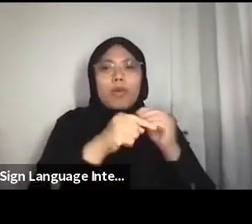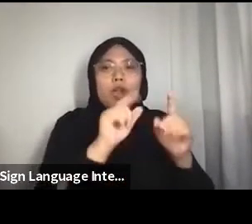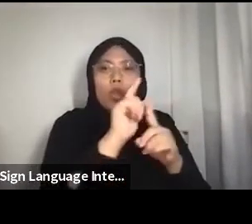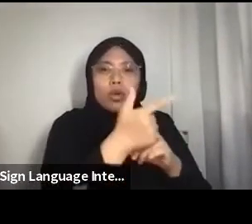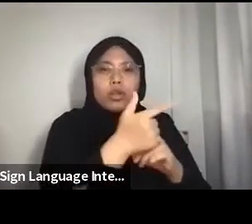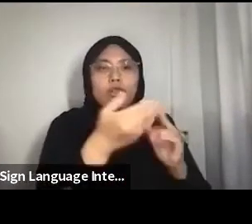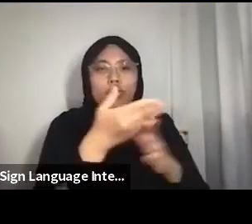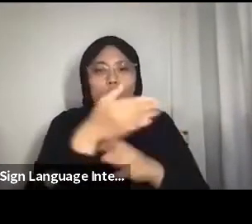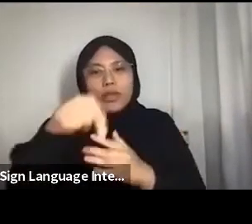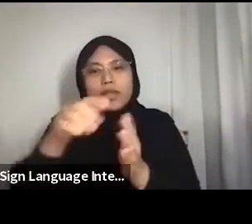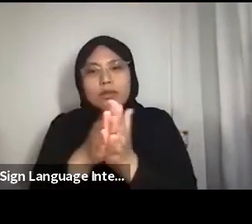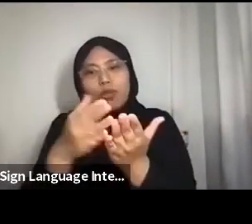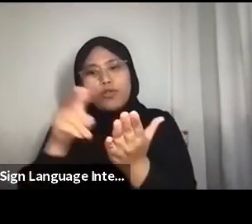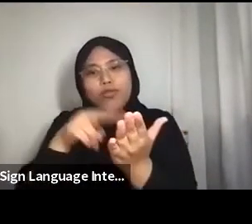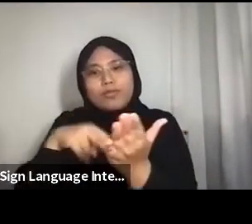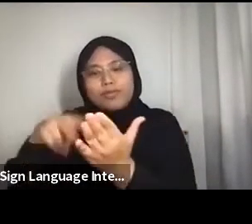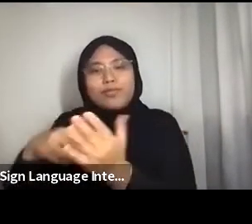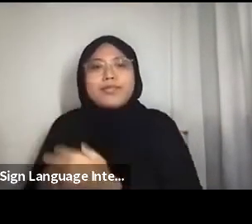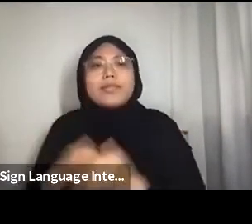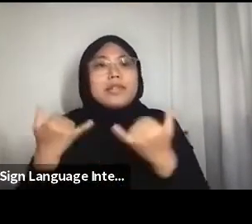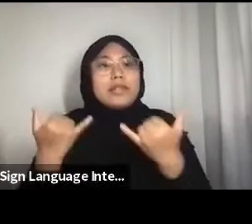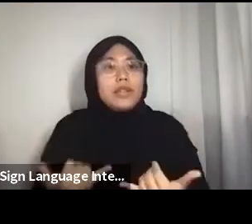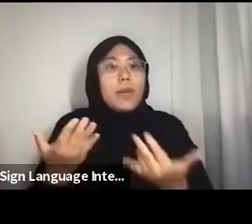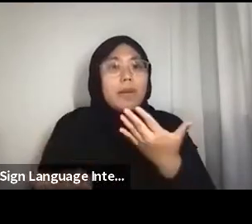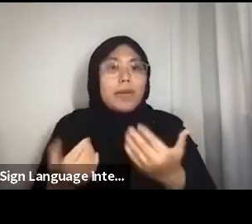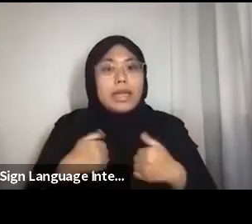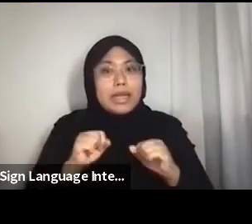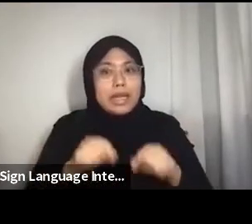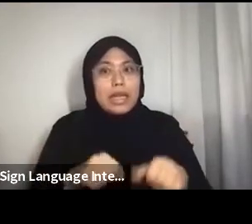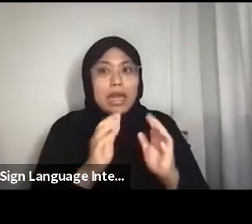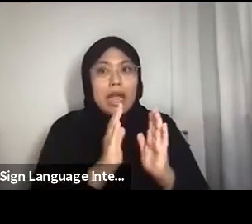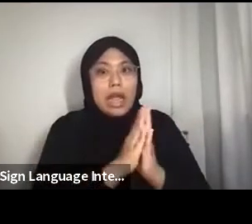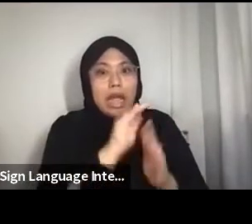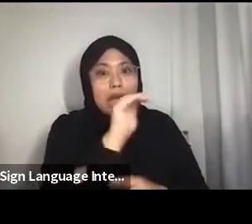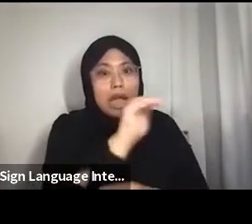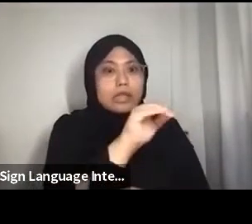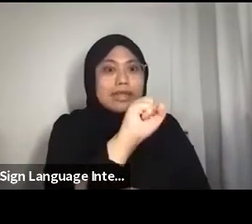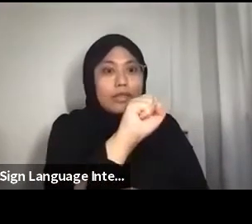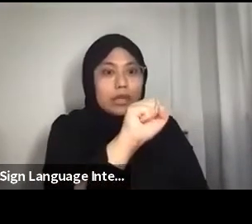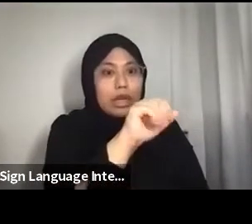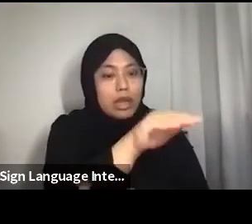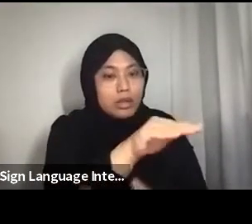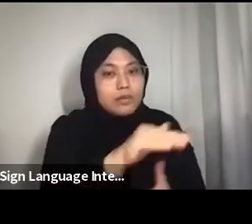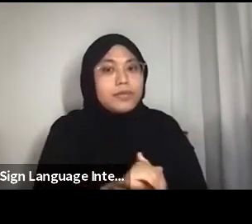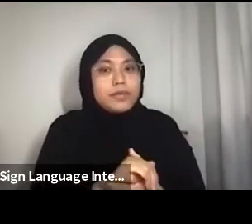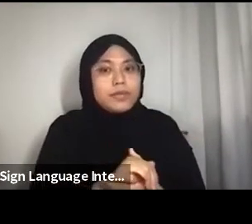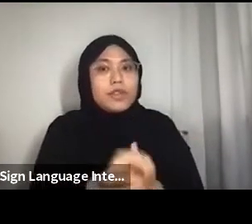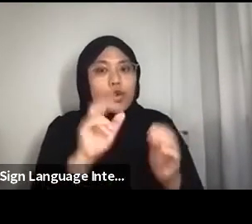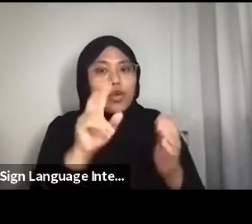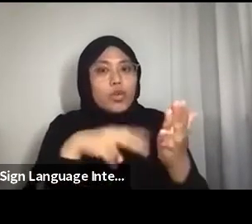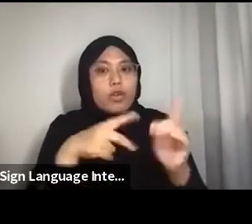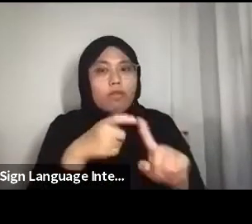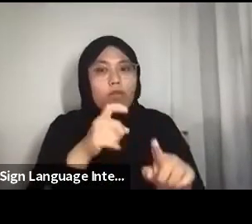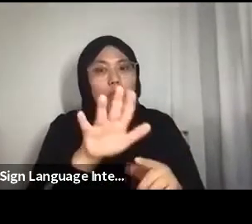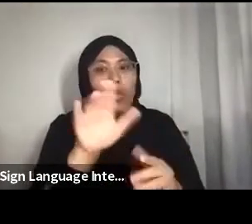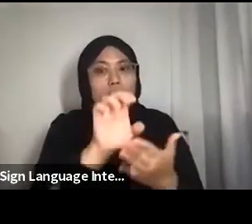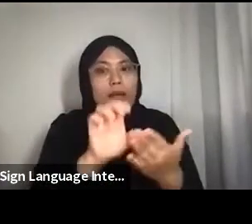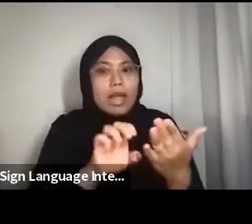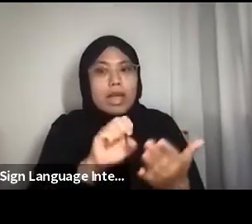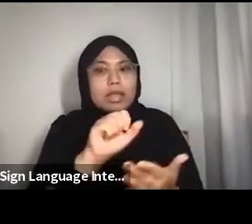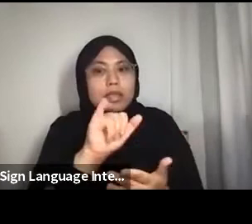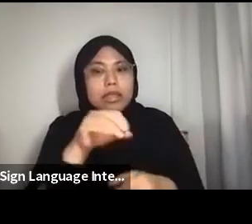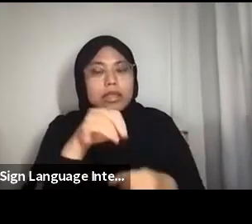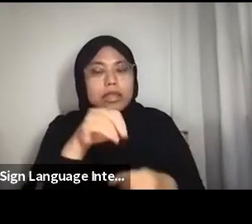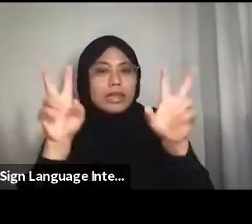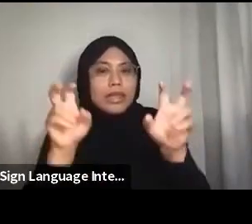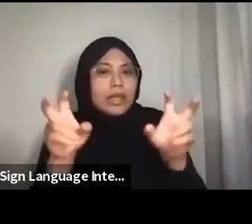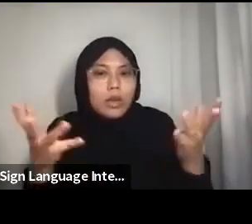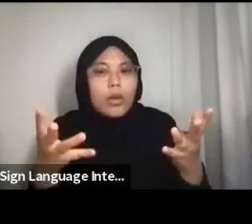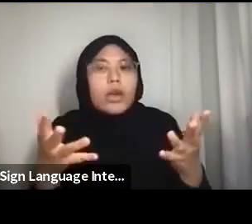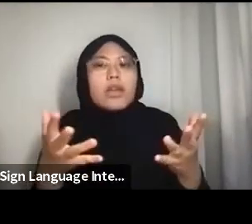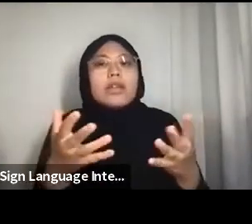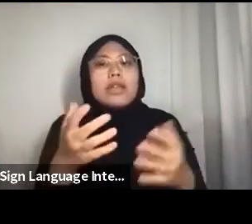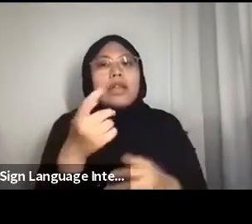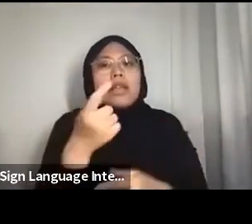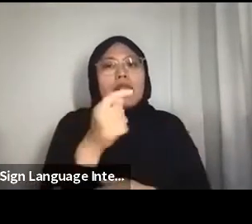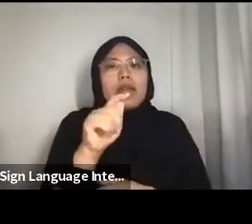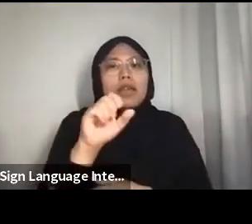Perhaps now I can also ask Serina to read from her essay; the title of her essay is “The Sirenia has Found Her Home”.